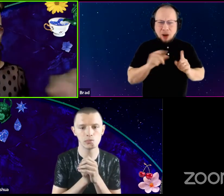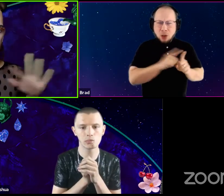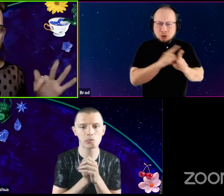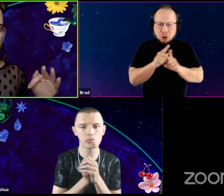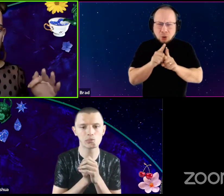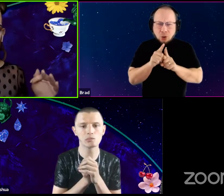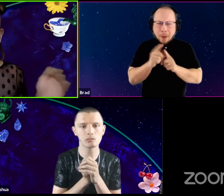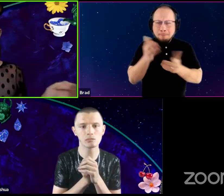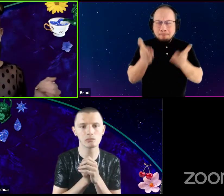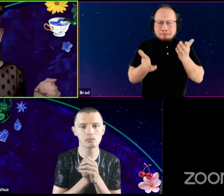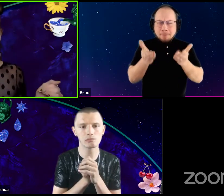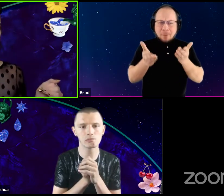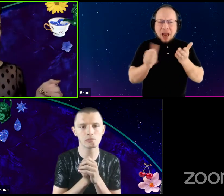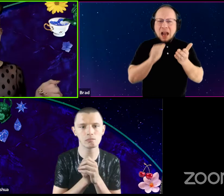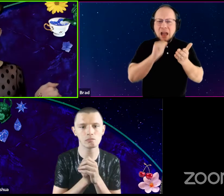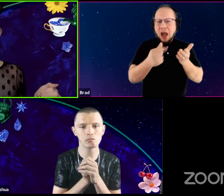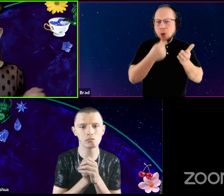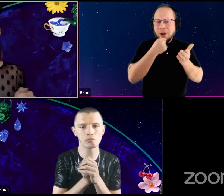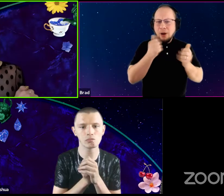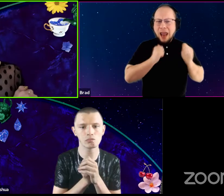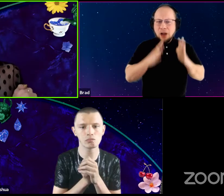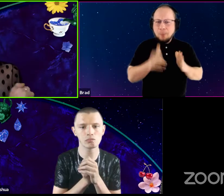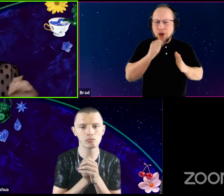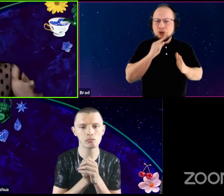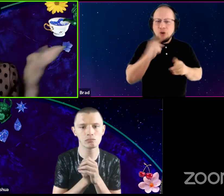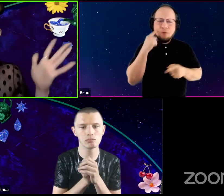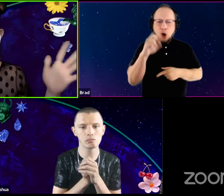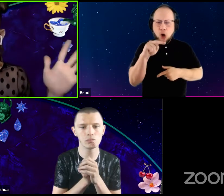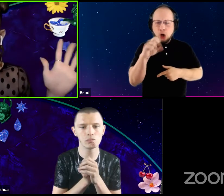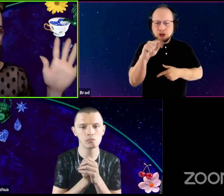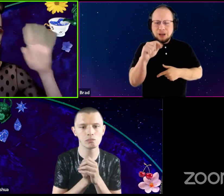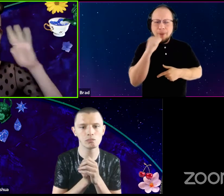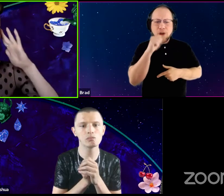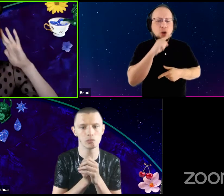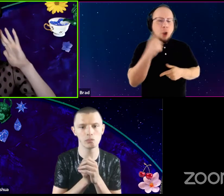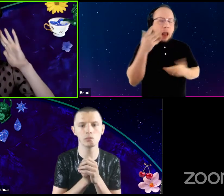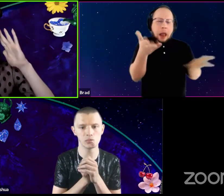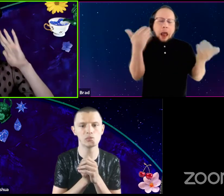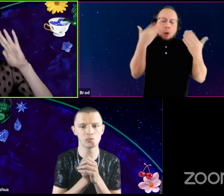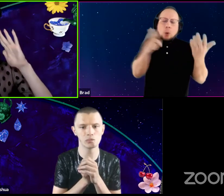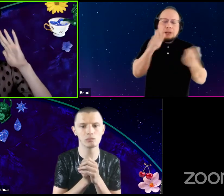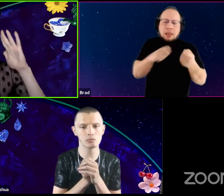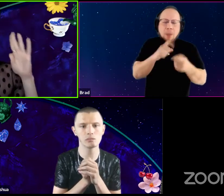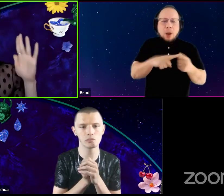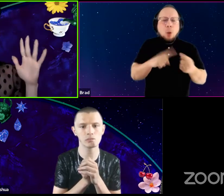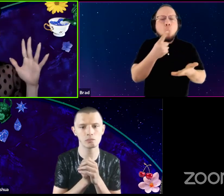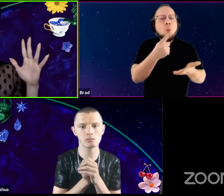maybe a non-queer actor? I don't know about Aaron. Well, I don't know about either of them, but what is it like to sort of